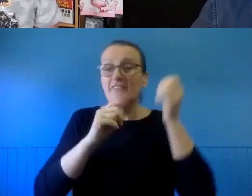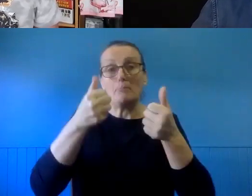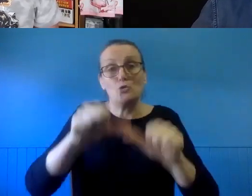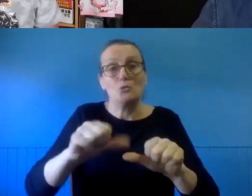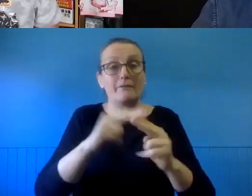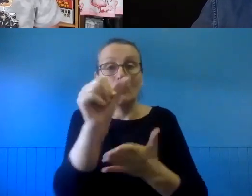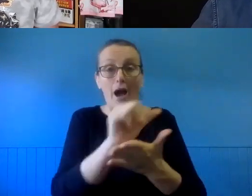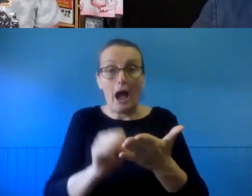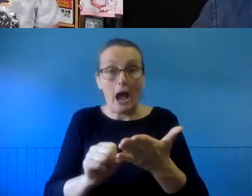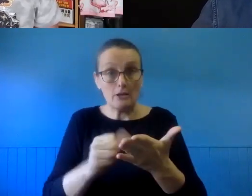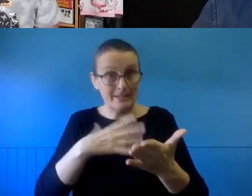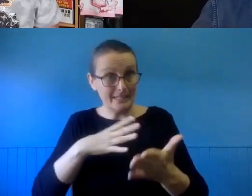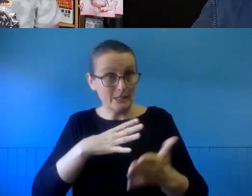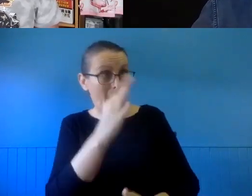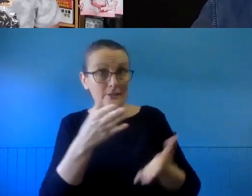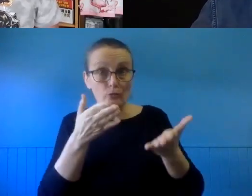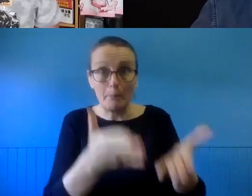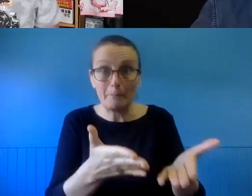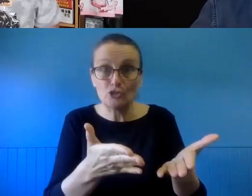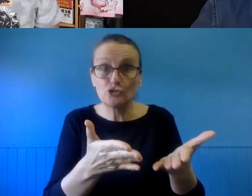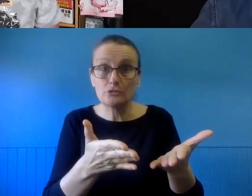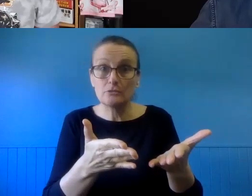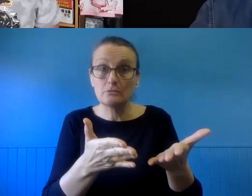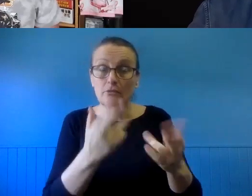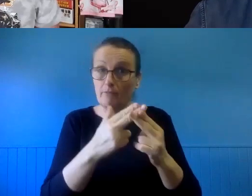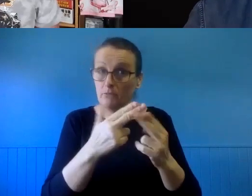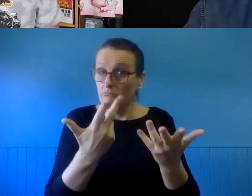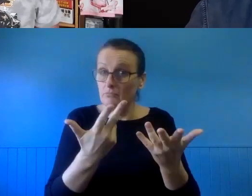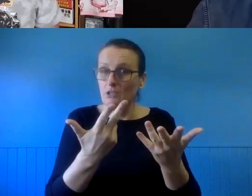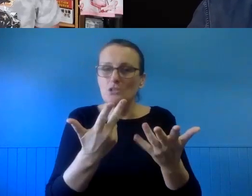permission needed or recommended in all cases?" I presume this is sort